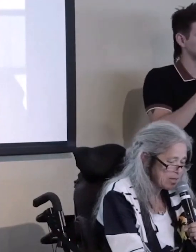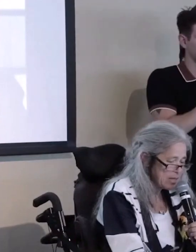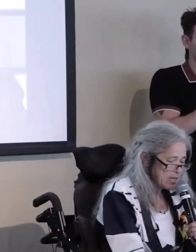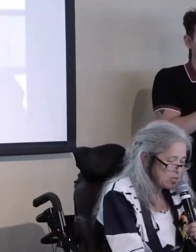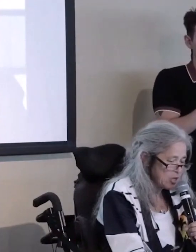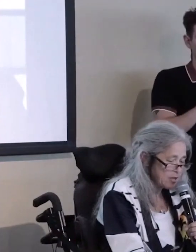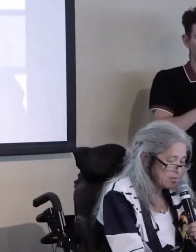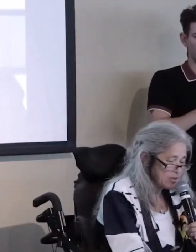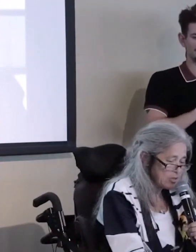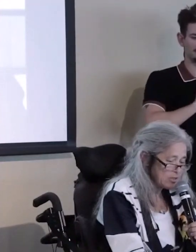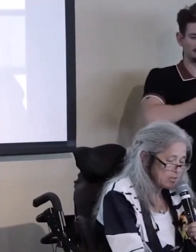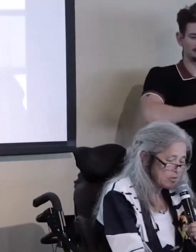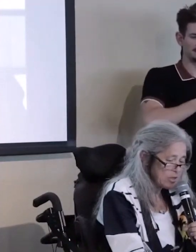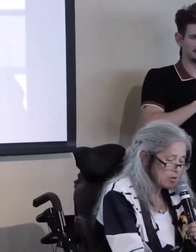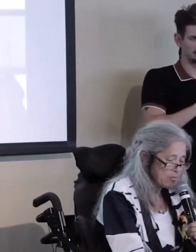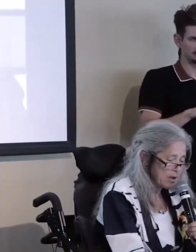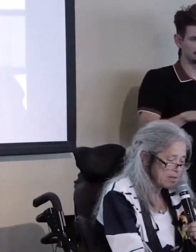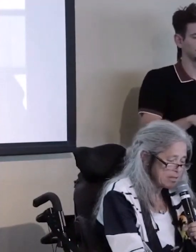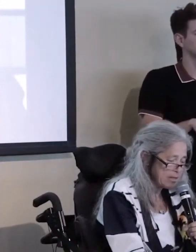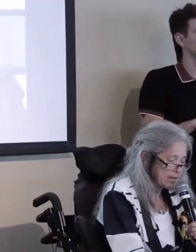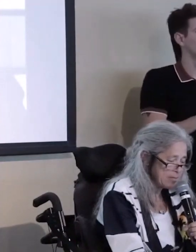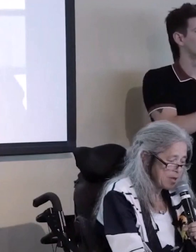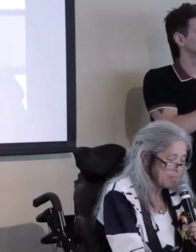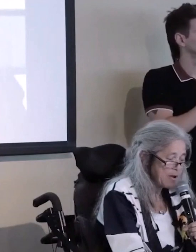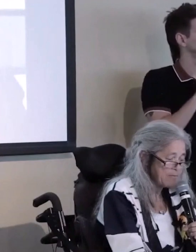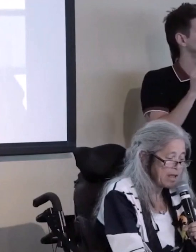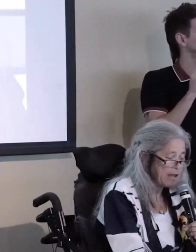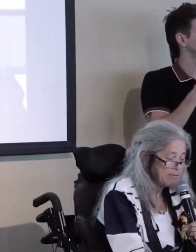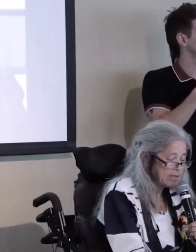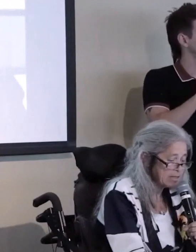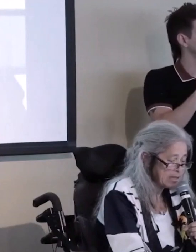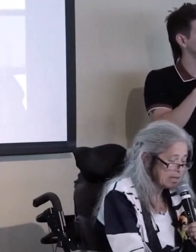She also teaches social enterprise, nonprofit advocacy,